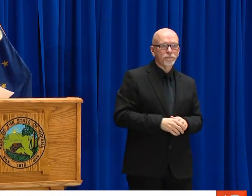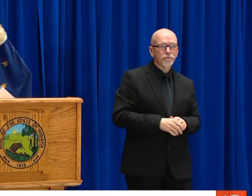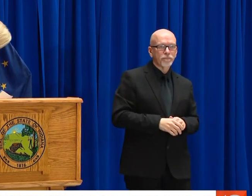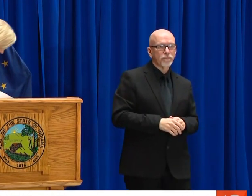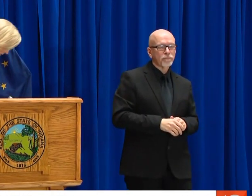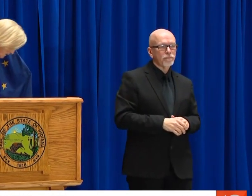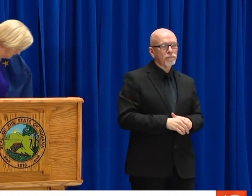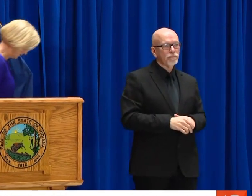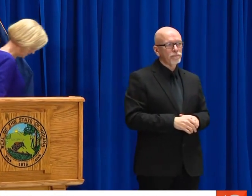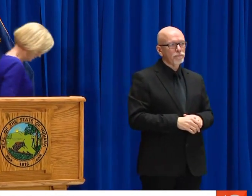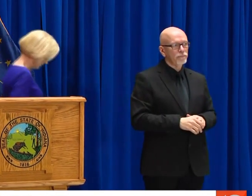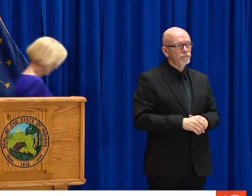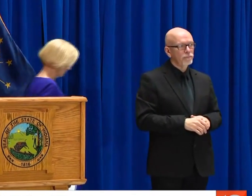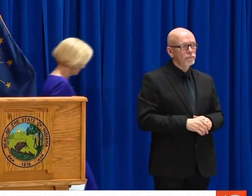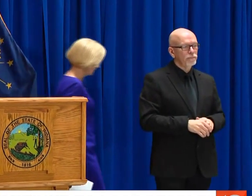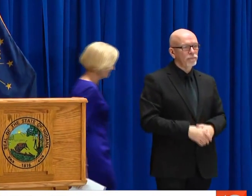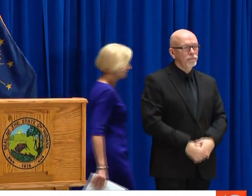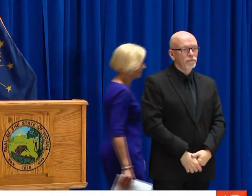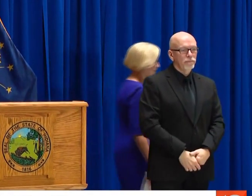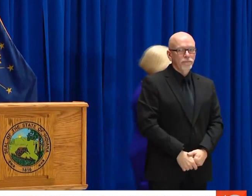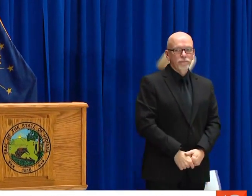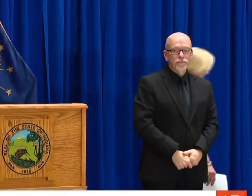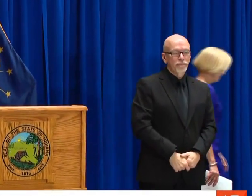ARE DOING EVERYTHING IN OUR POWER TO DECREASE THE SPREAD